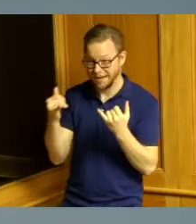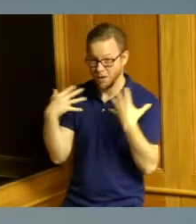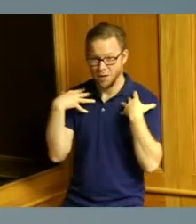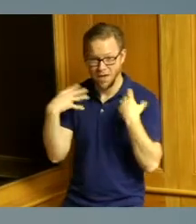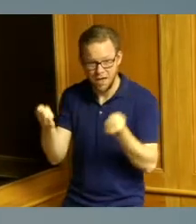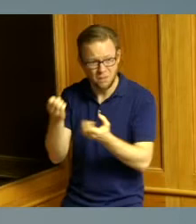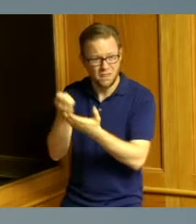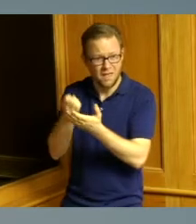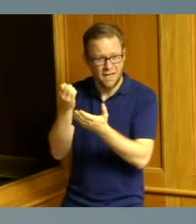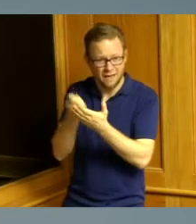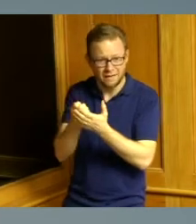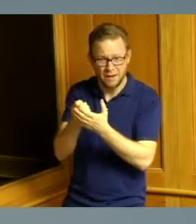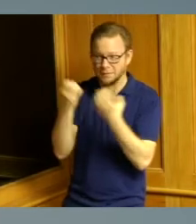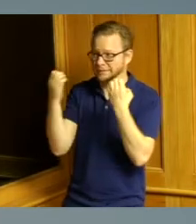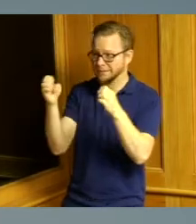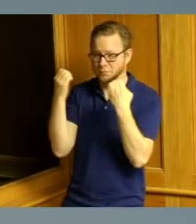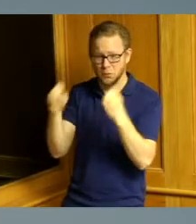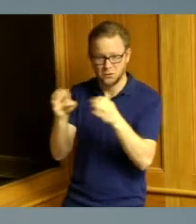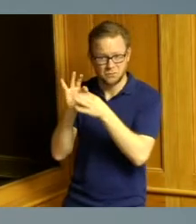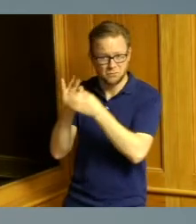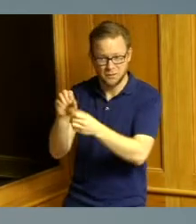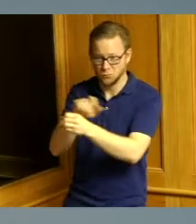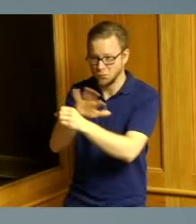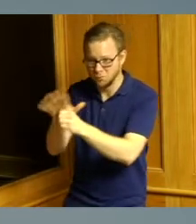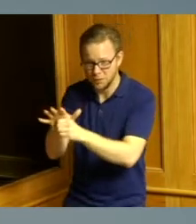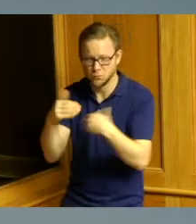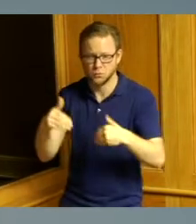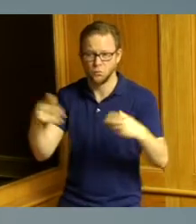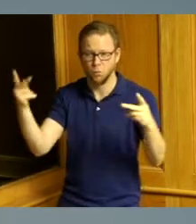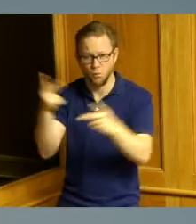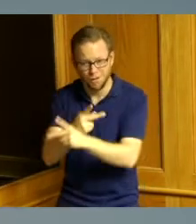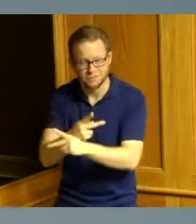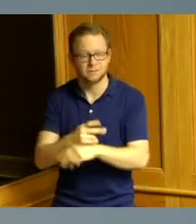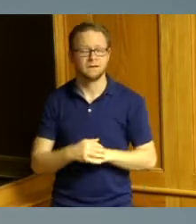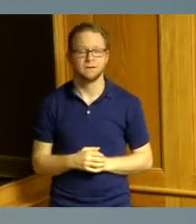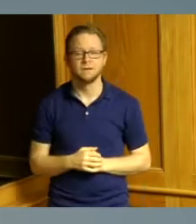through Covid through Covid 19. so Madam President with it's with that that I will